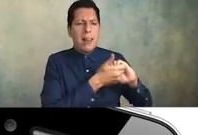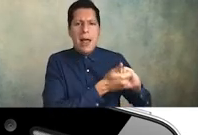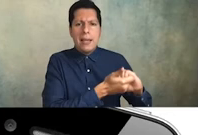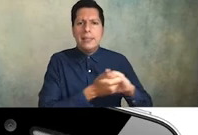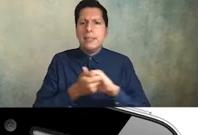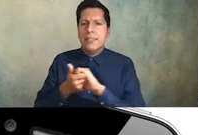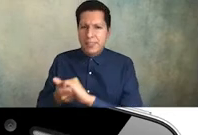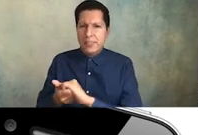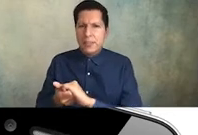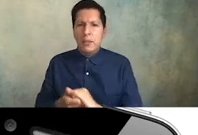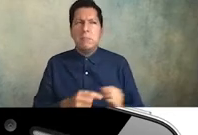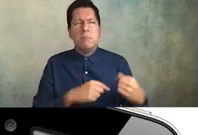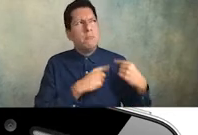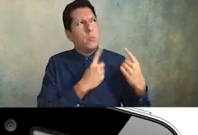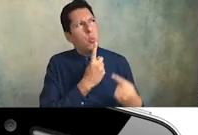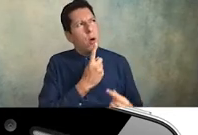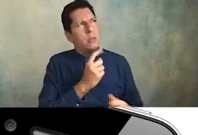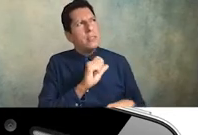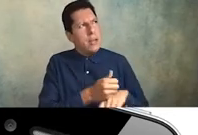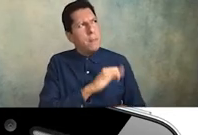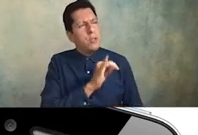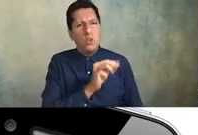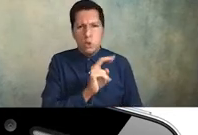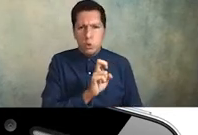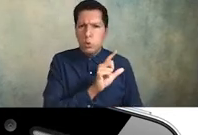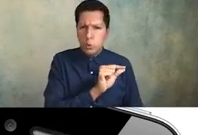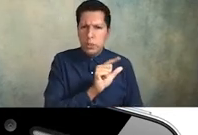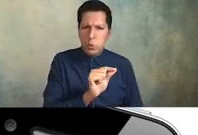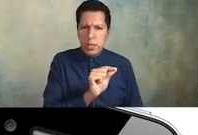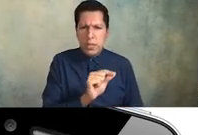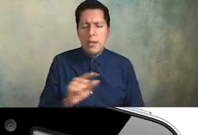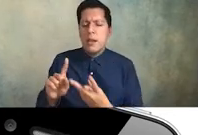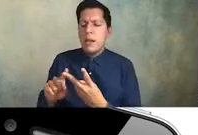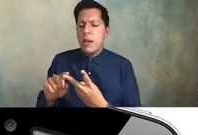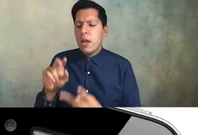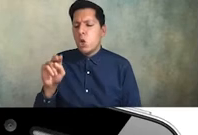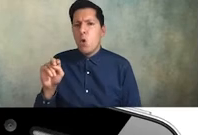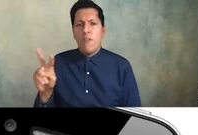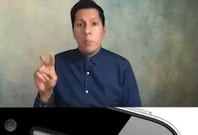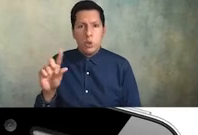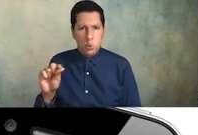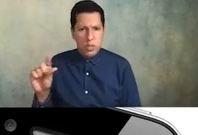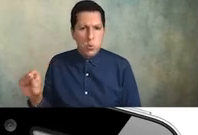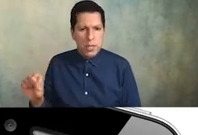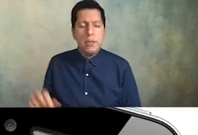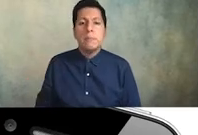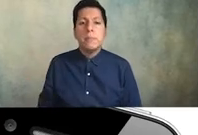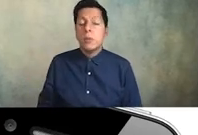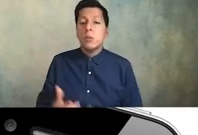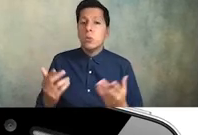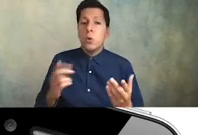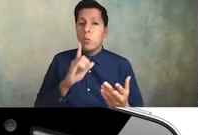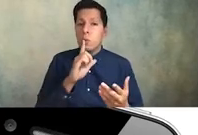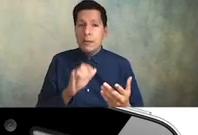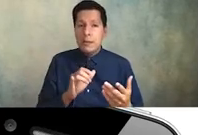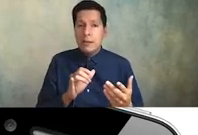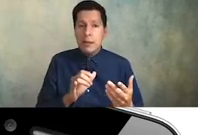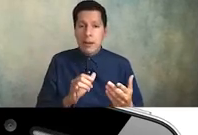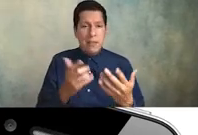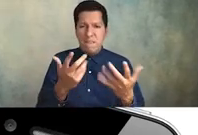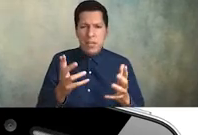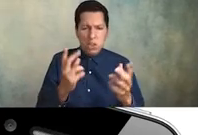one in june 2020 and the other in november uh 2020. so just shortly after the uprisings in